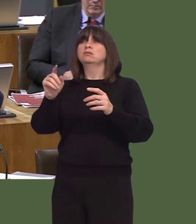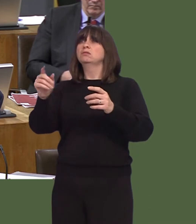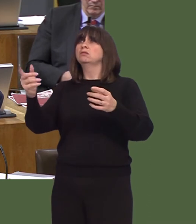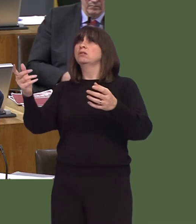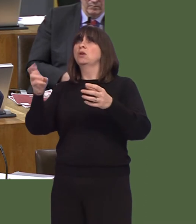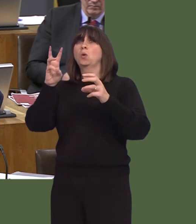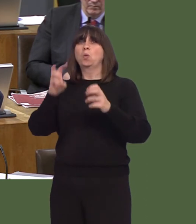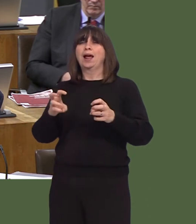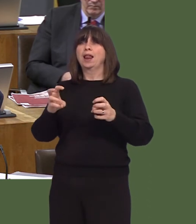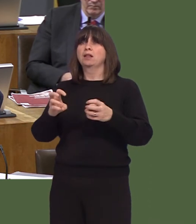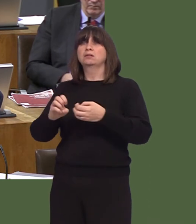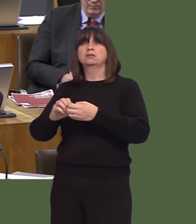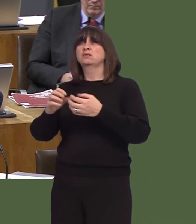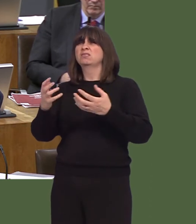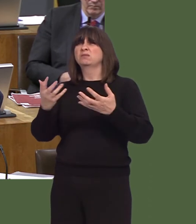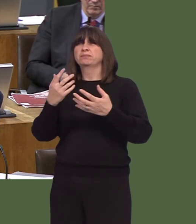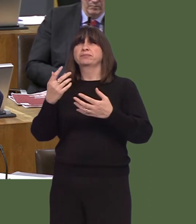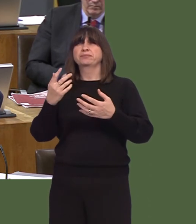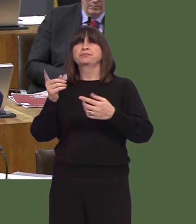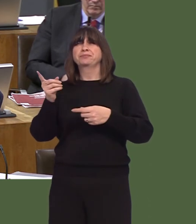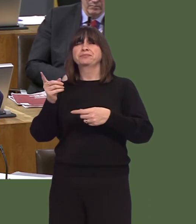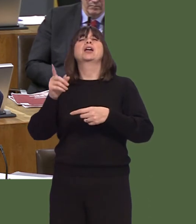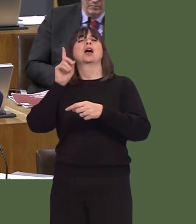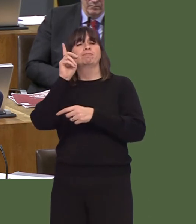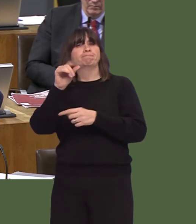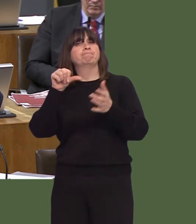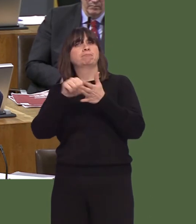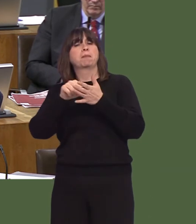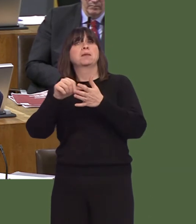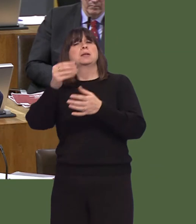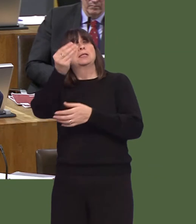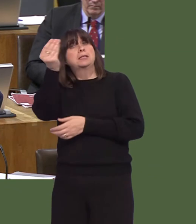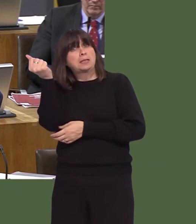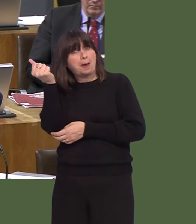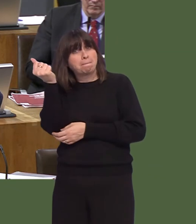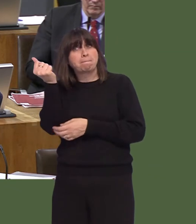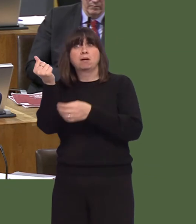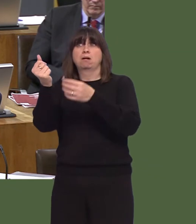Dyna beth fydd y rhaglen yn edrych arno, a dyna beth fydd yr adroddiadórhan o'r adroddiadóyn